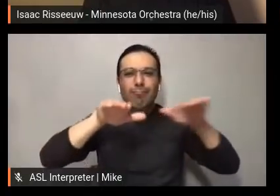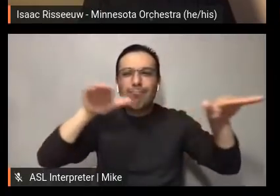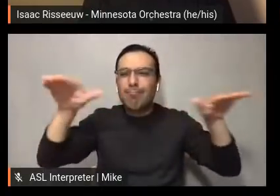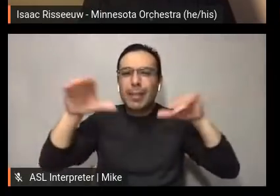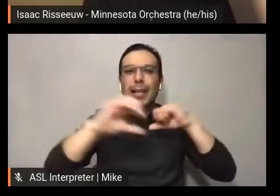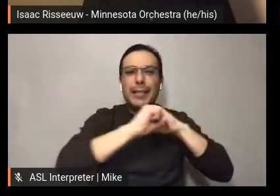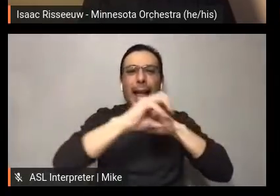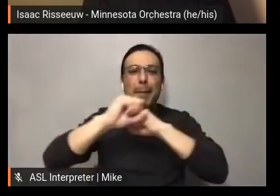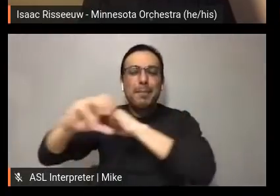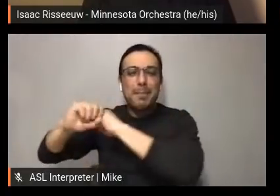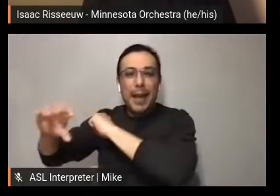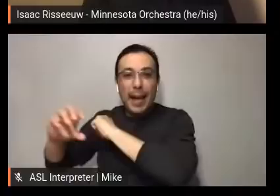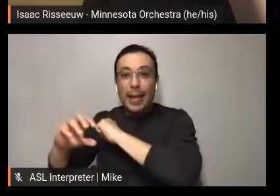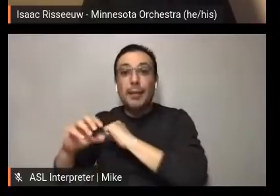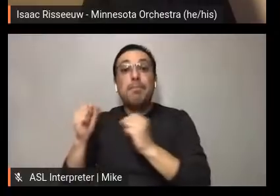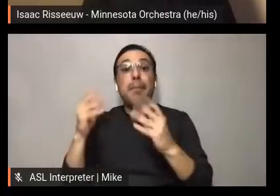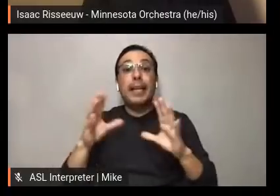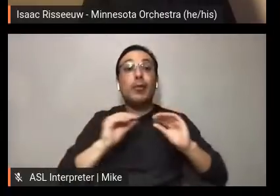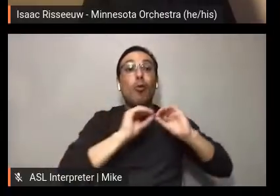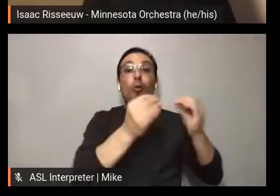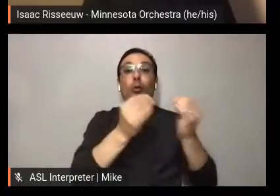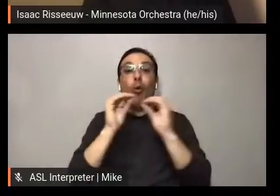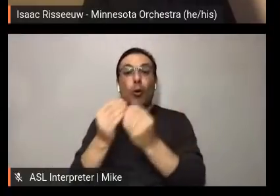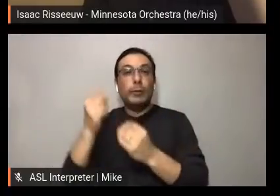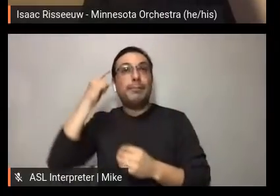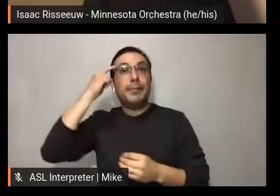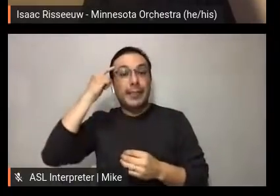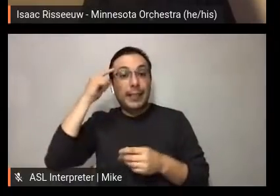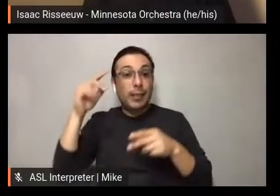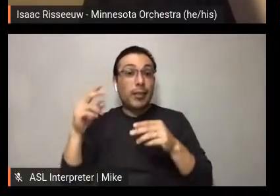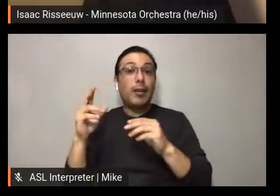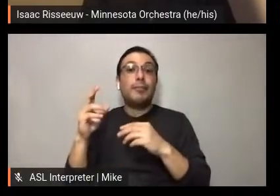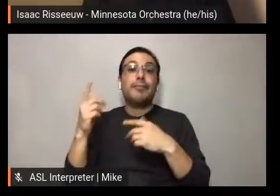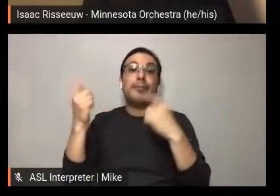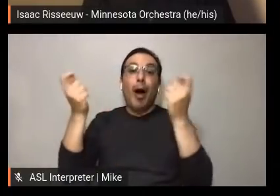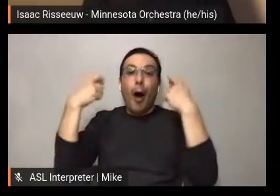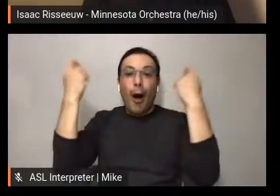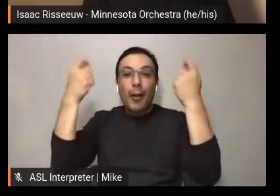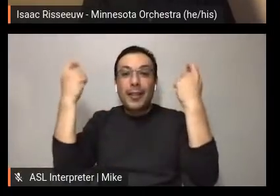are starting to prepare for holiday gifting, and given that many people